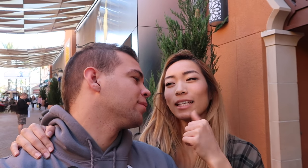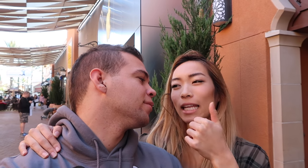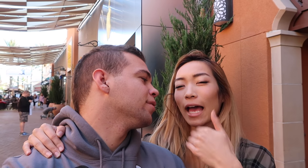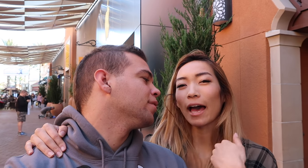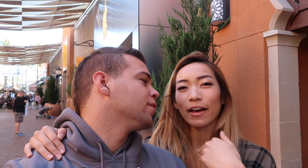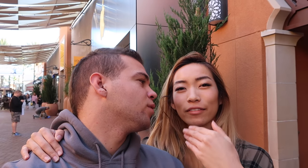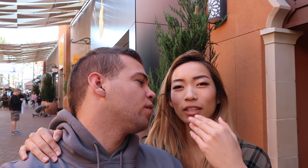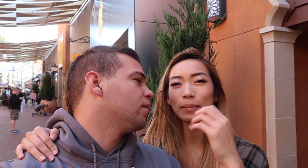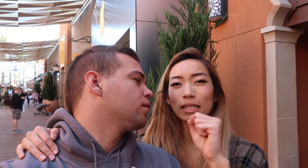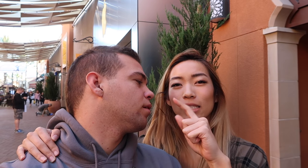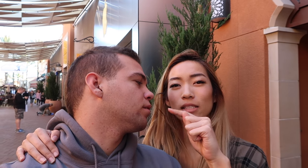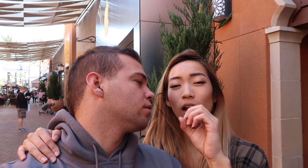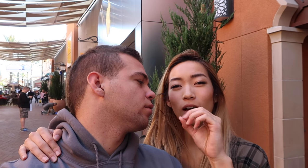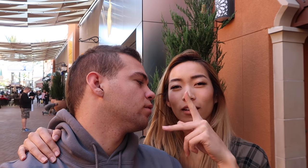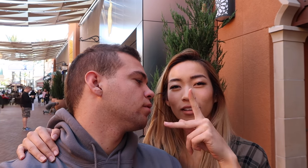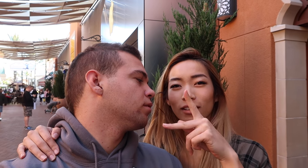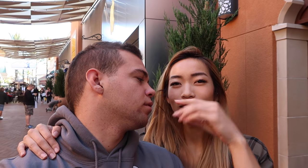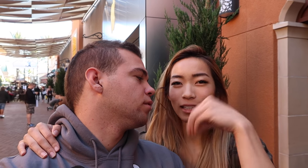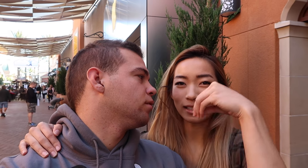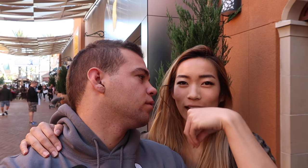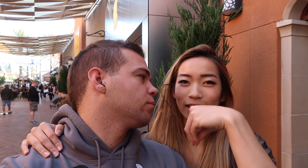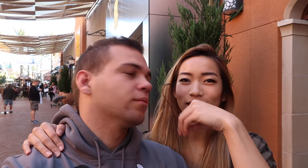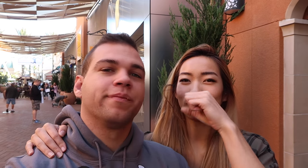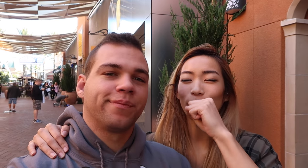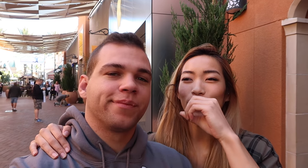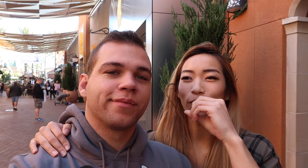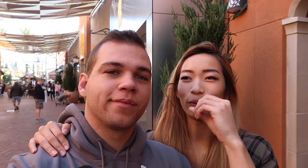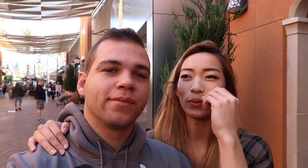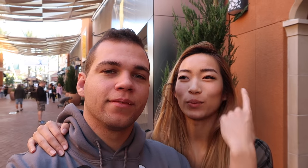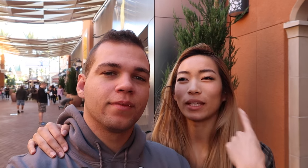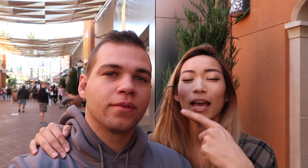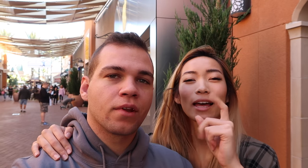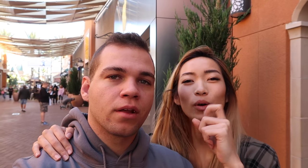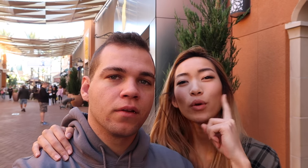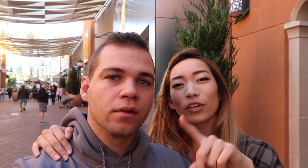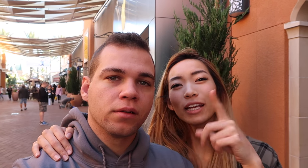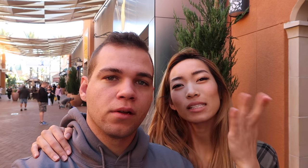Yeah, they didn't have them in stock inside So we had to order it